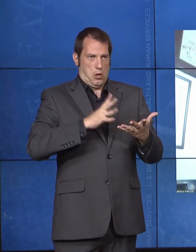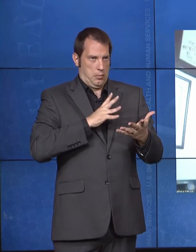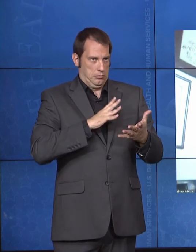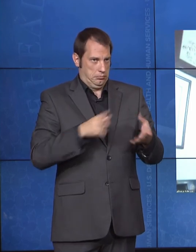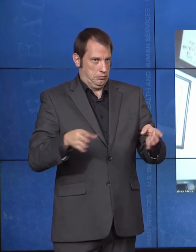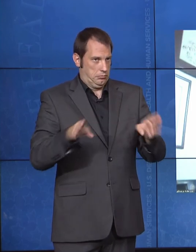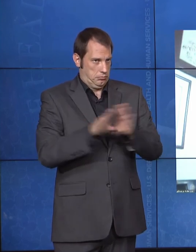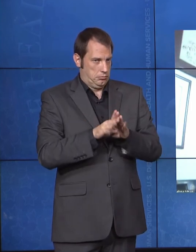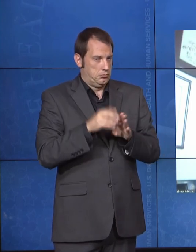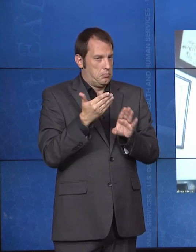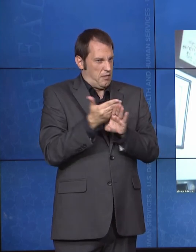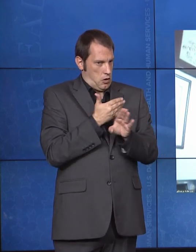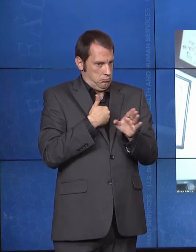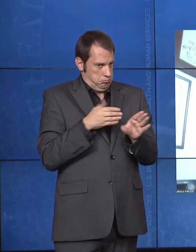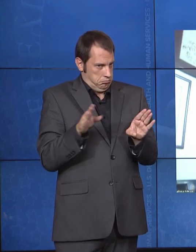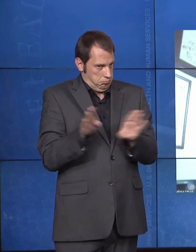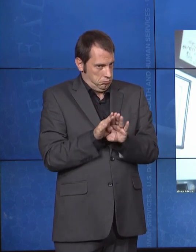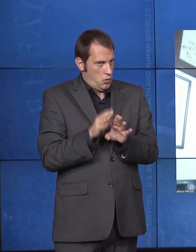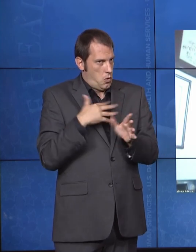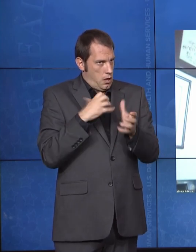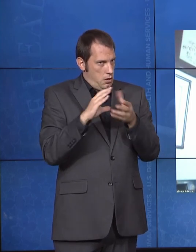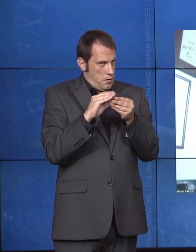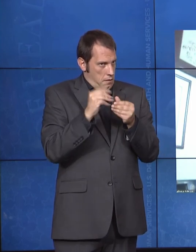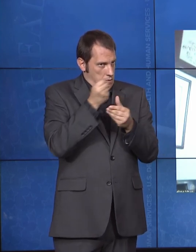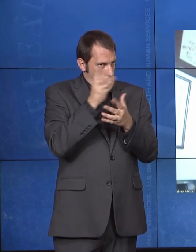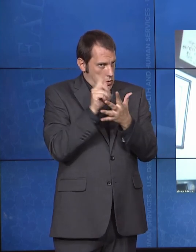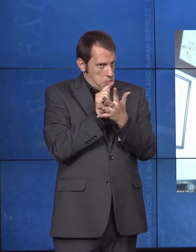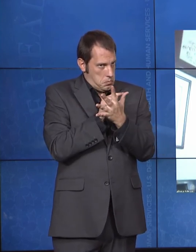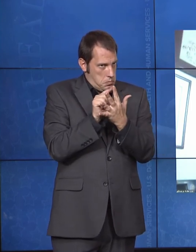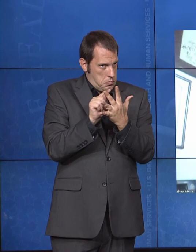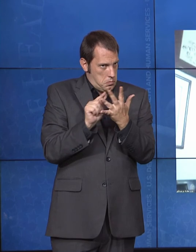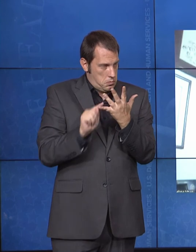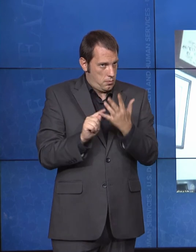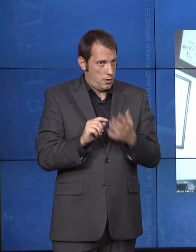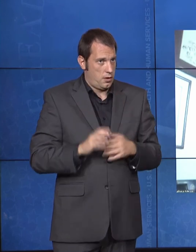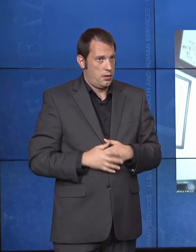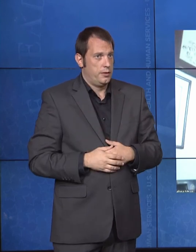the ADA, as we know, is the culmination of many years of determined effort by people